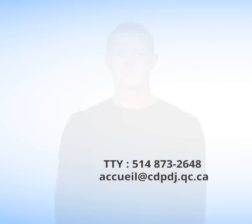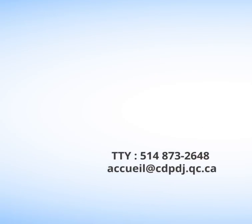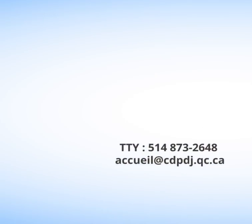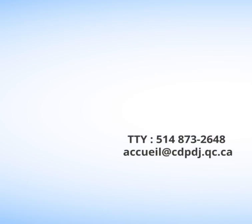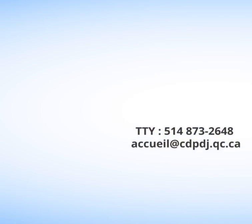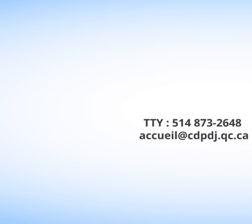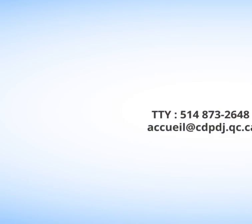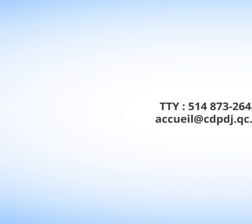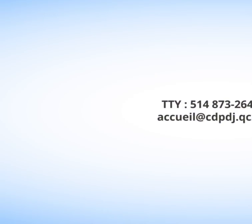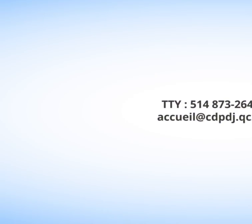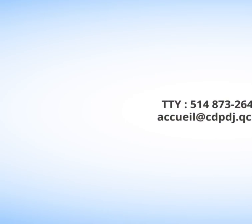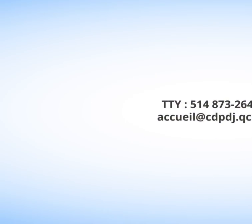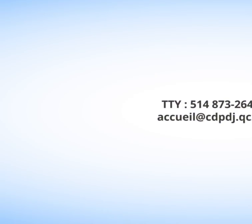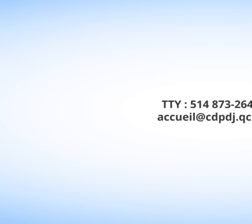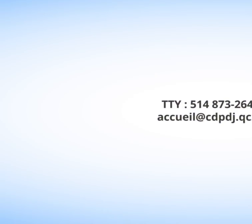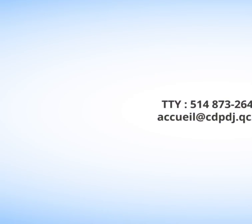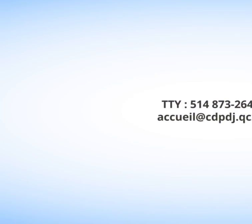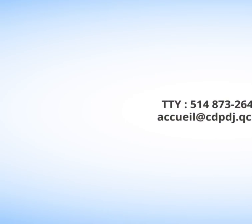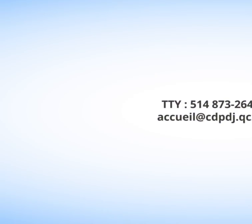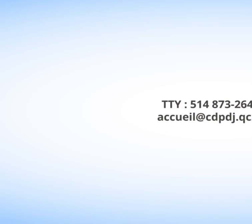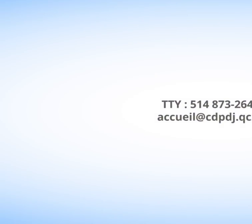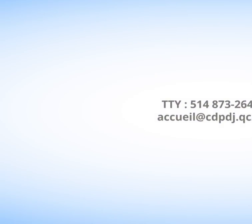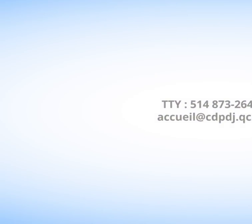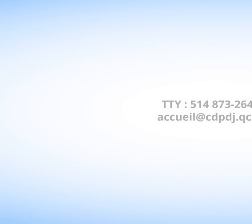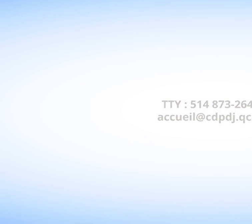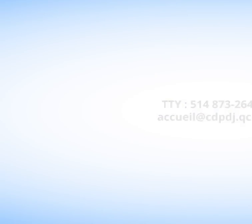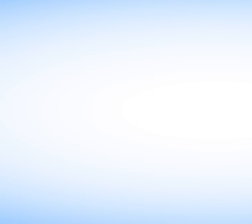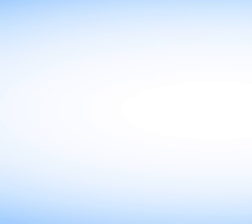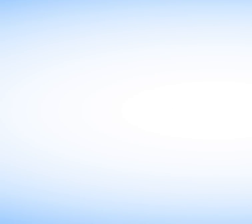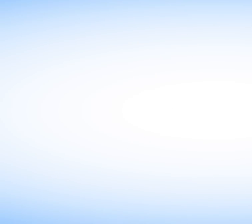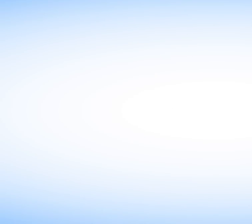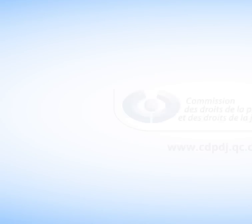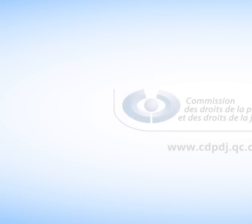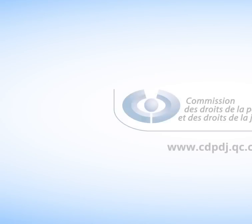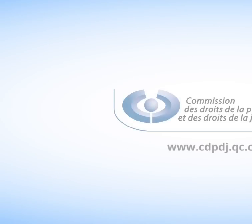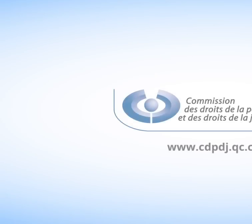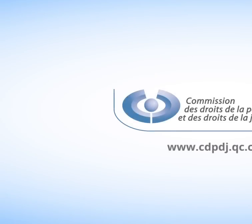or by E-mail: accueil@cdpdj.qc.ca